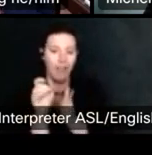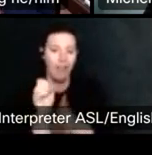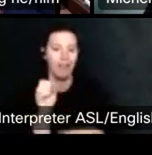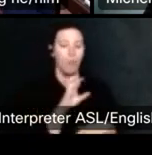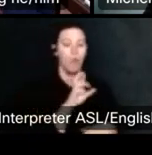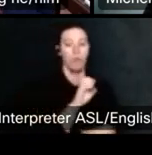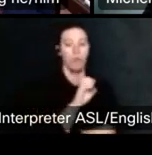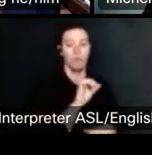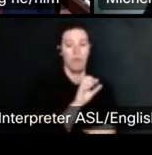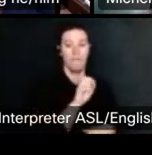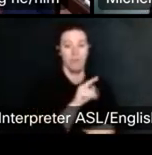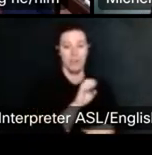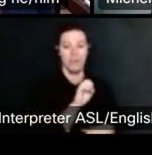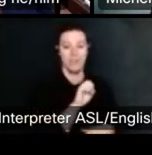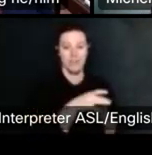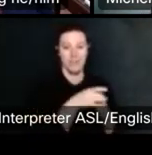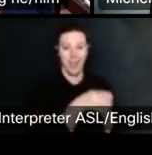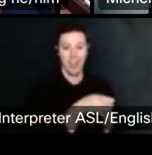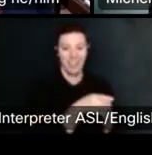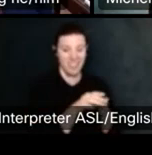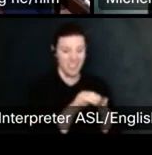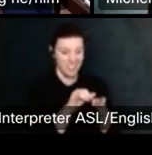People need to worry about copyright wise.